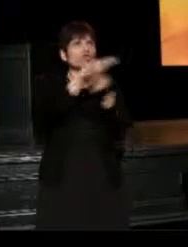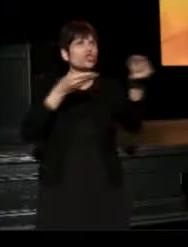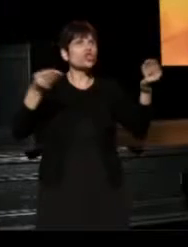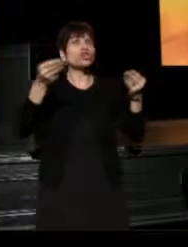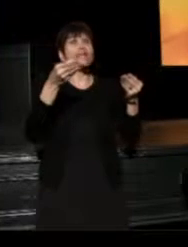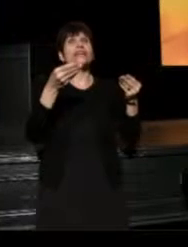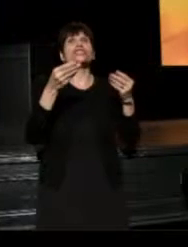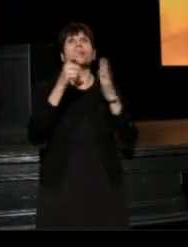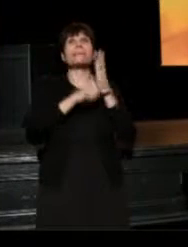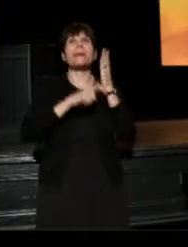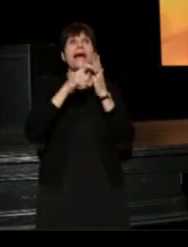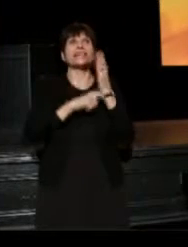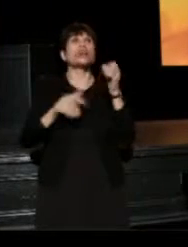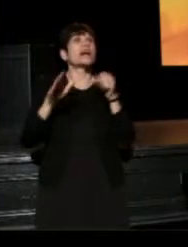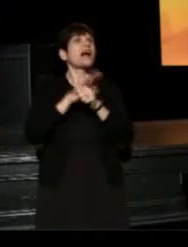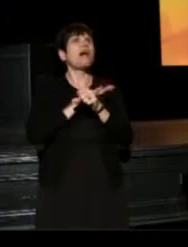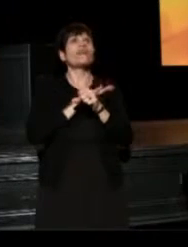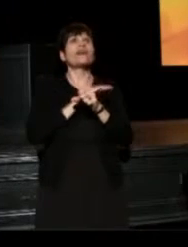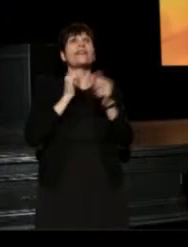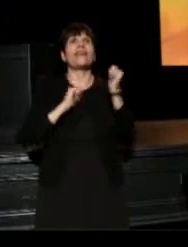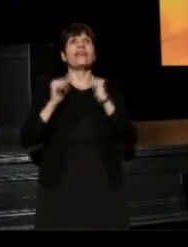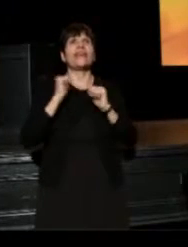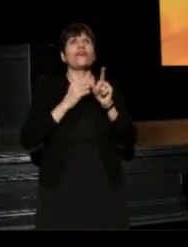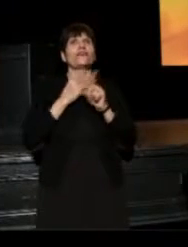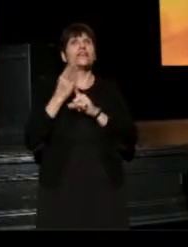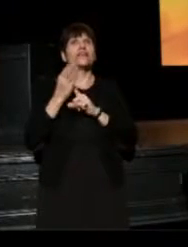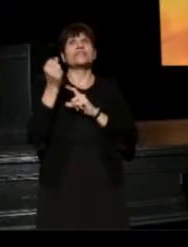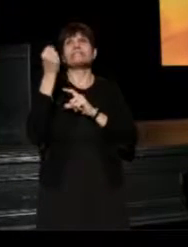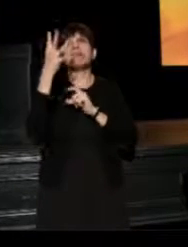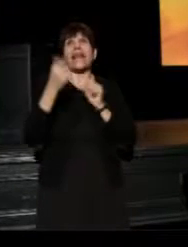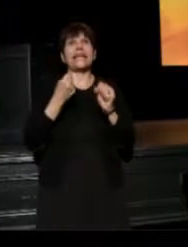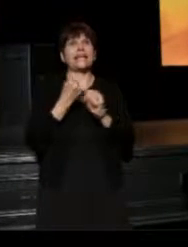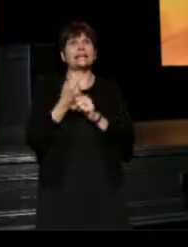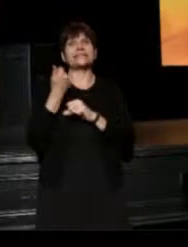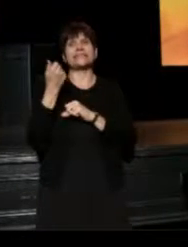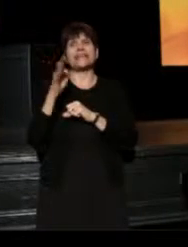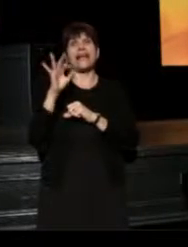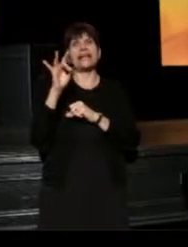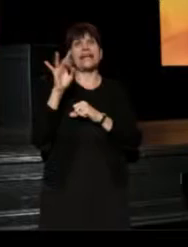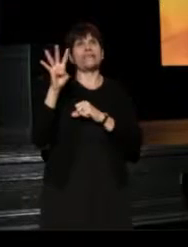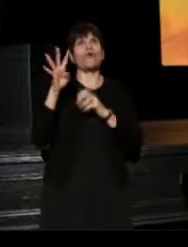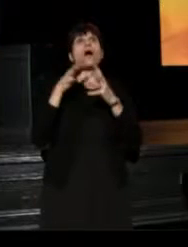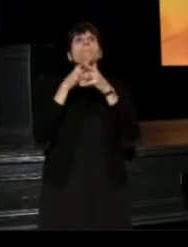covering the theater field in decades. And so, in 1984, American Theatre was born.